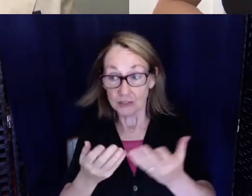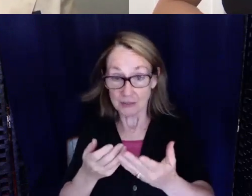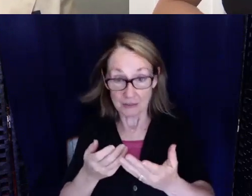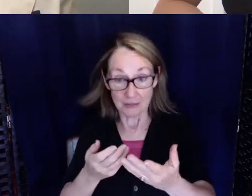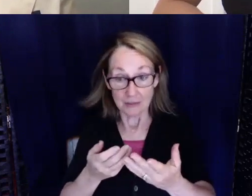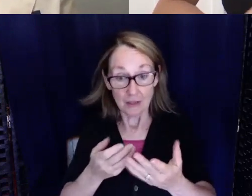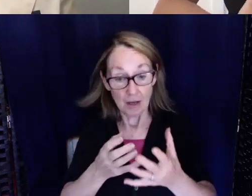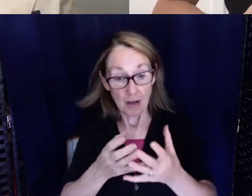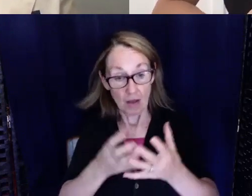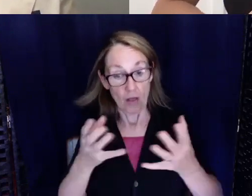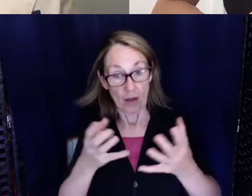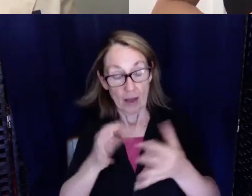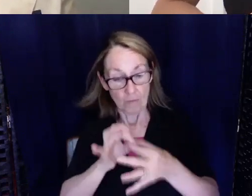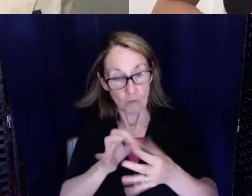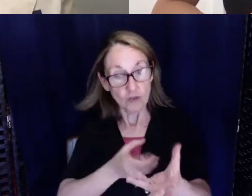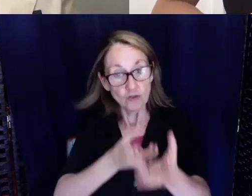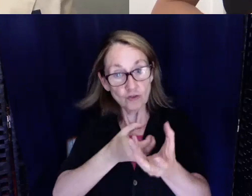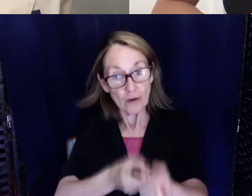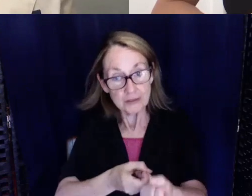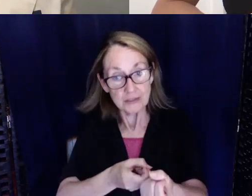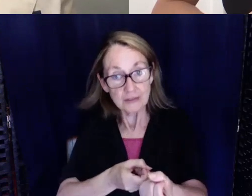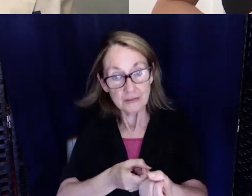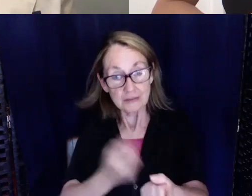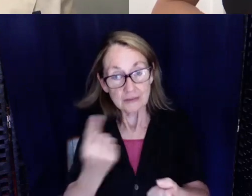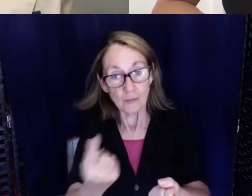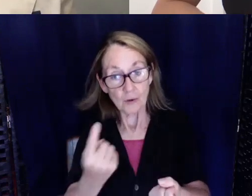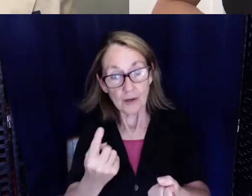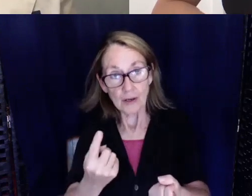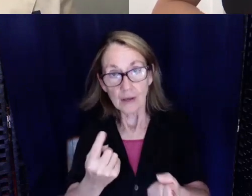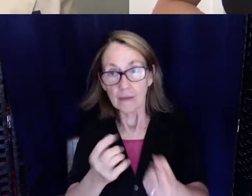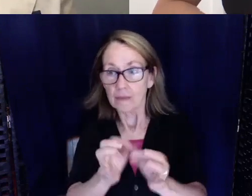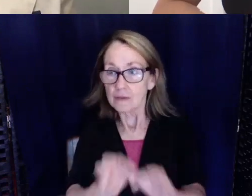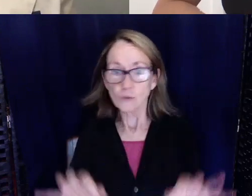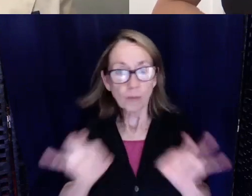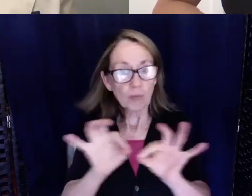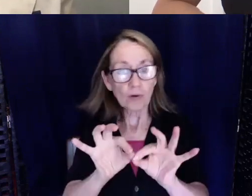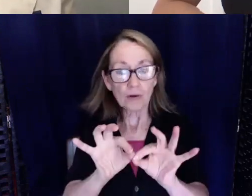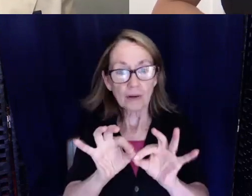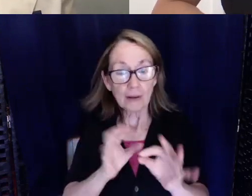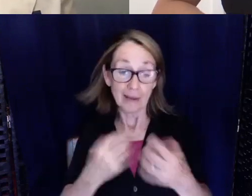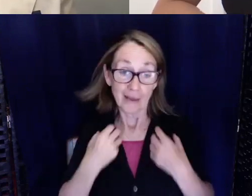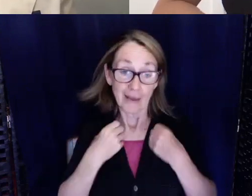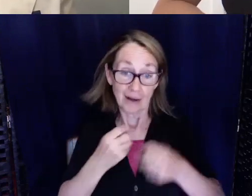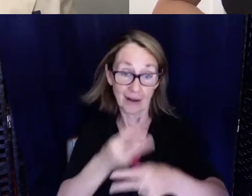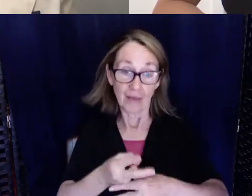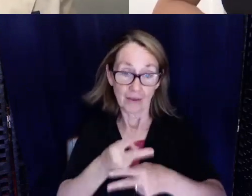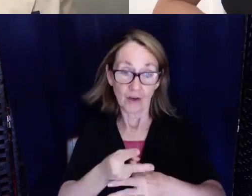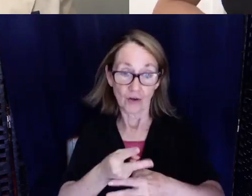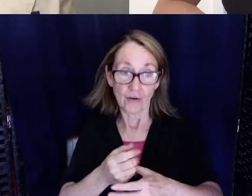with trusting somebody and how important that is in healthcare. So yeah, thank you for